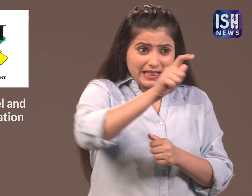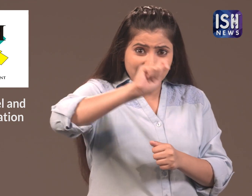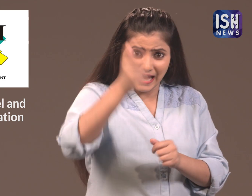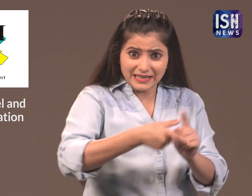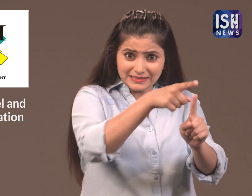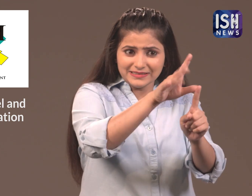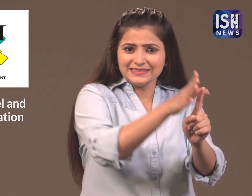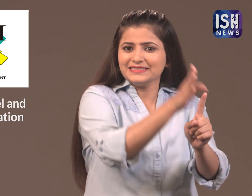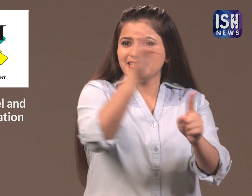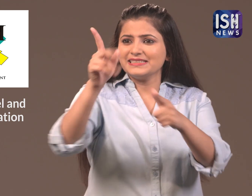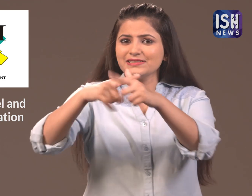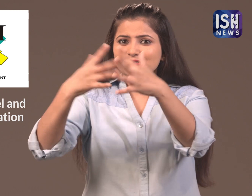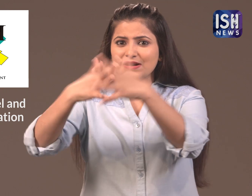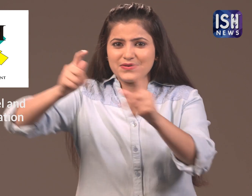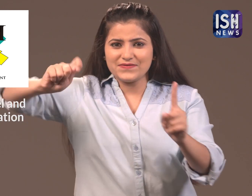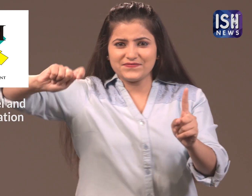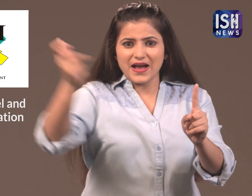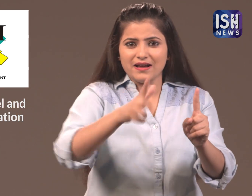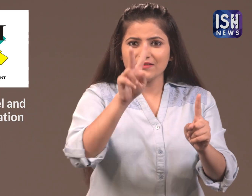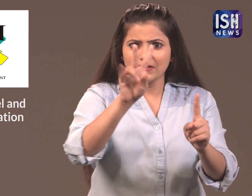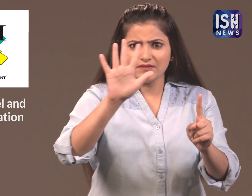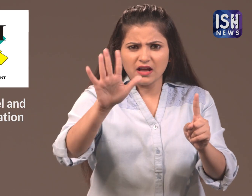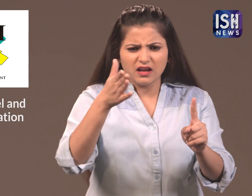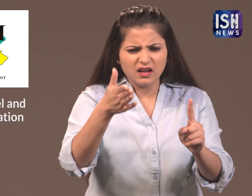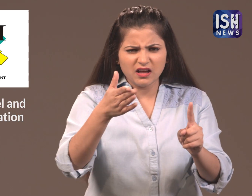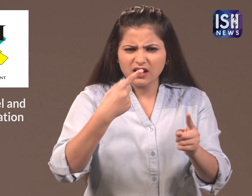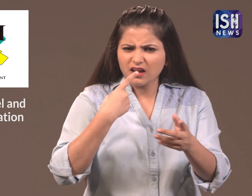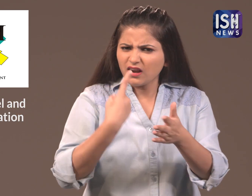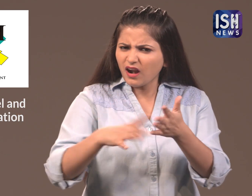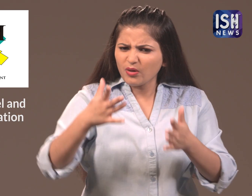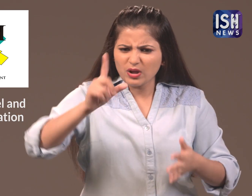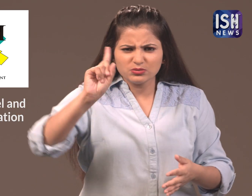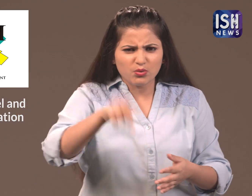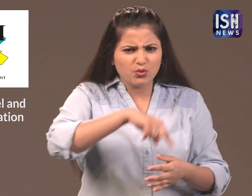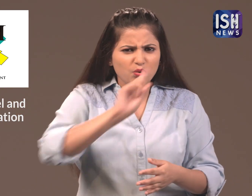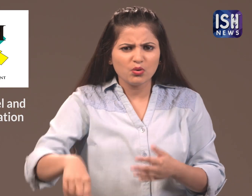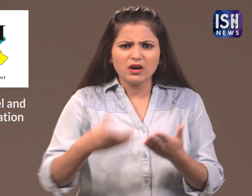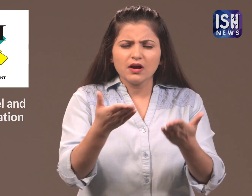the fine imposed by Income Tax officials was completely wrong.